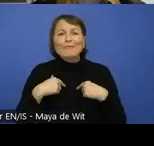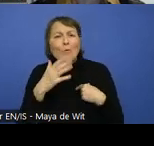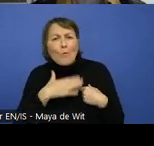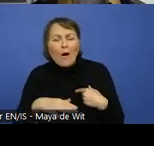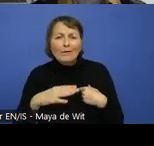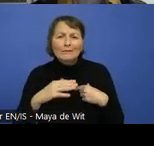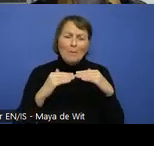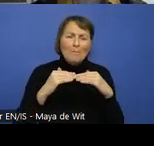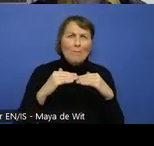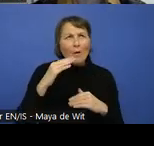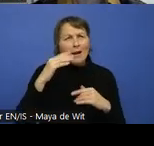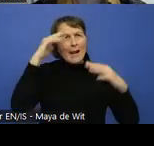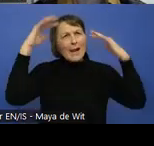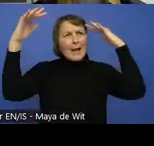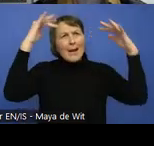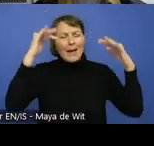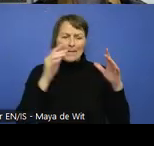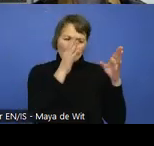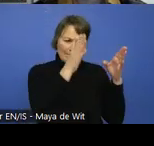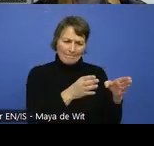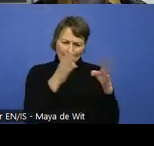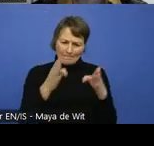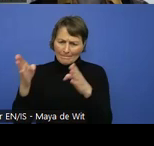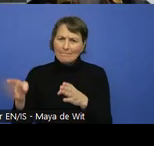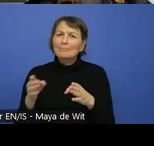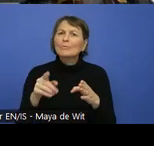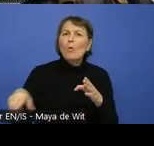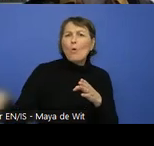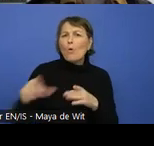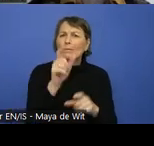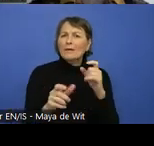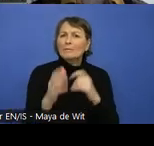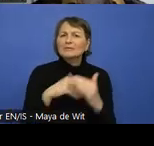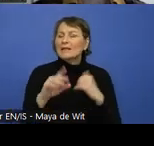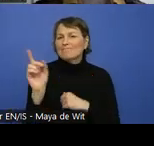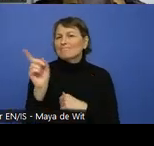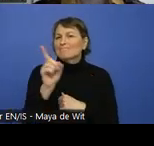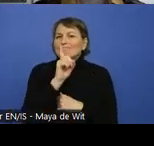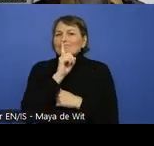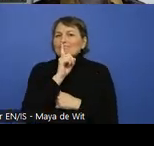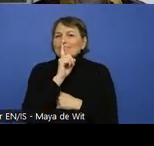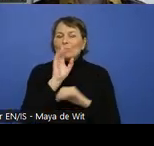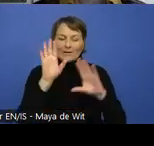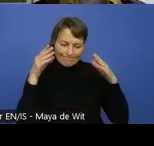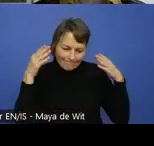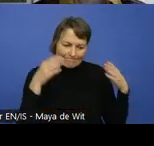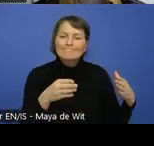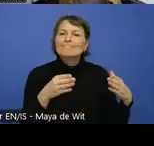of People with Disabilities. We focus more on the Web aspect of accessibility to start with.